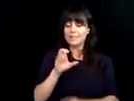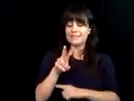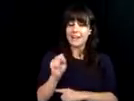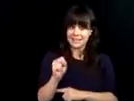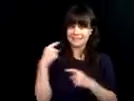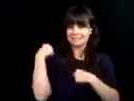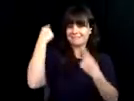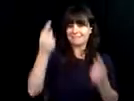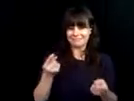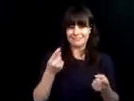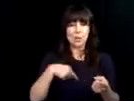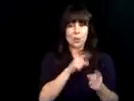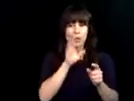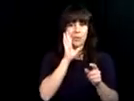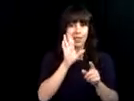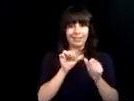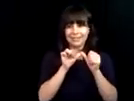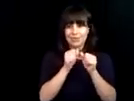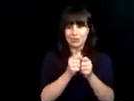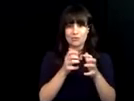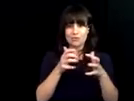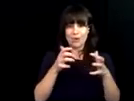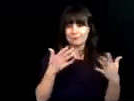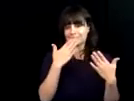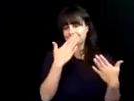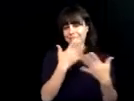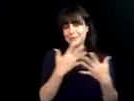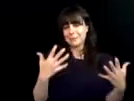wishing you many, many more and thank you for the relationship